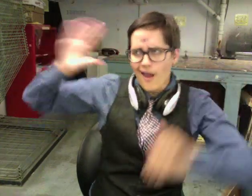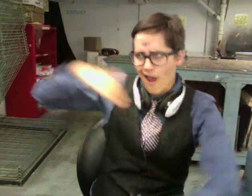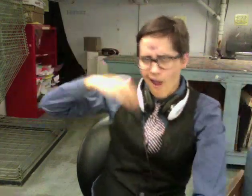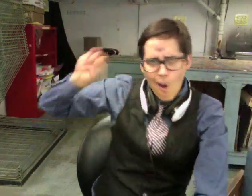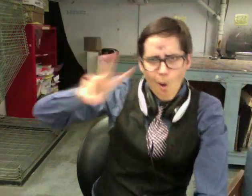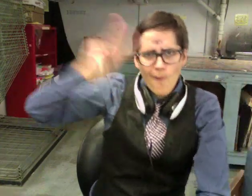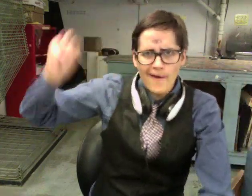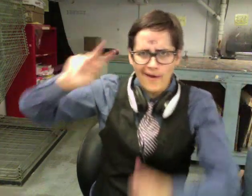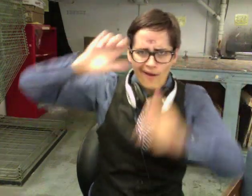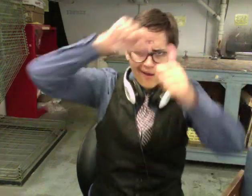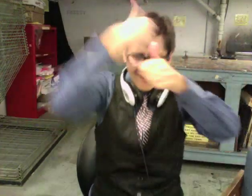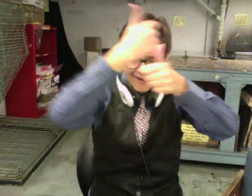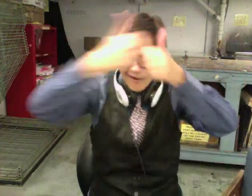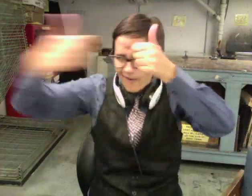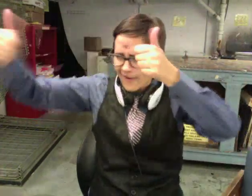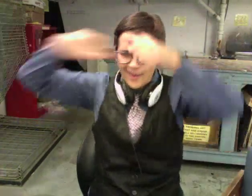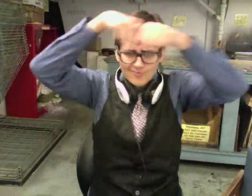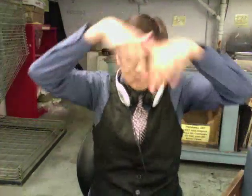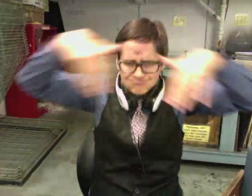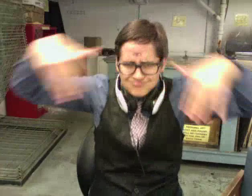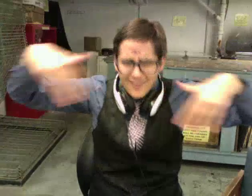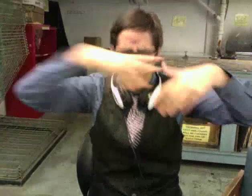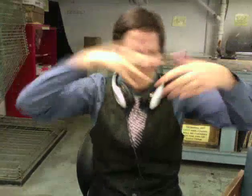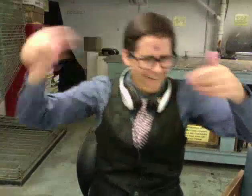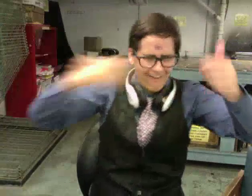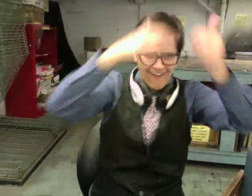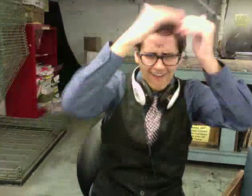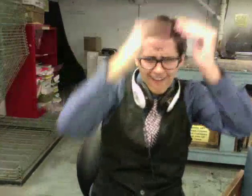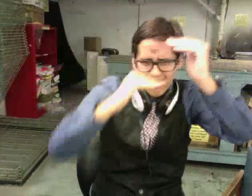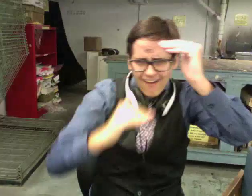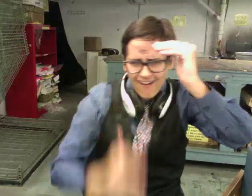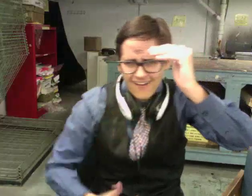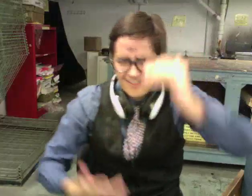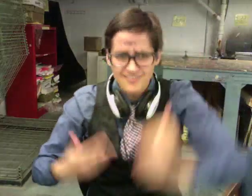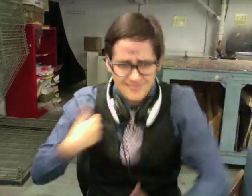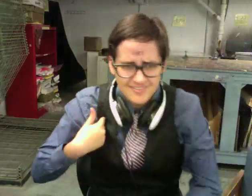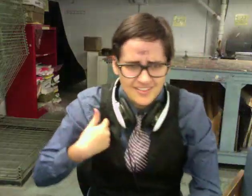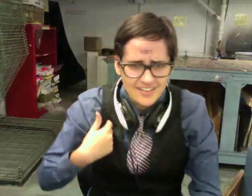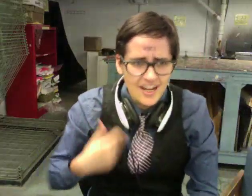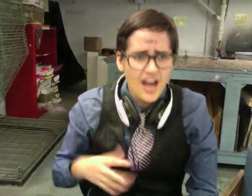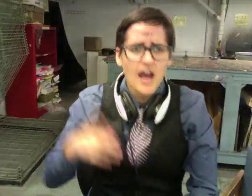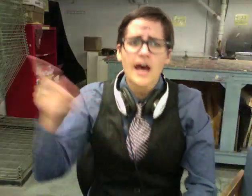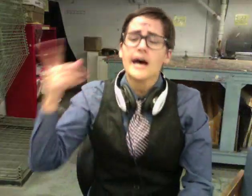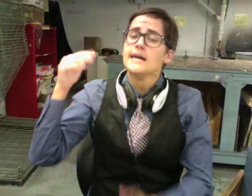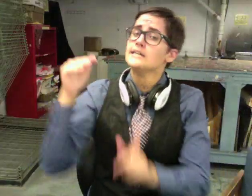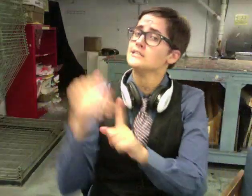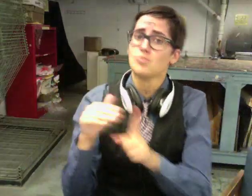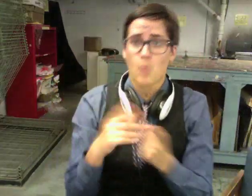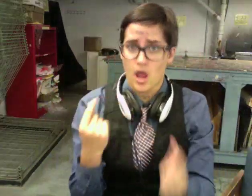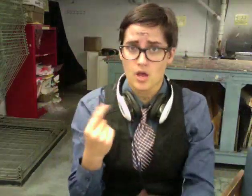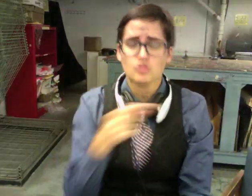of angels. The reminder is that you should not know anything about this. The structure